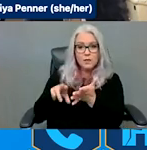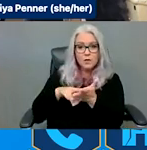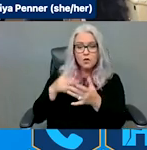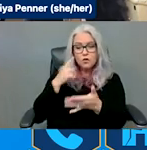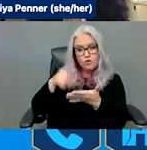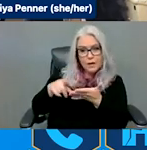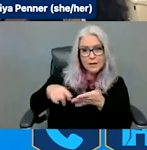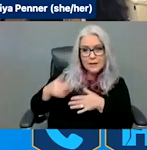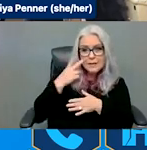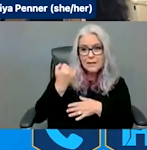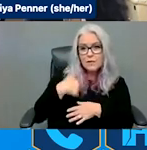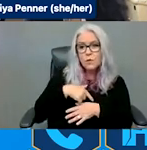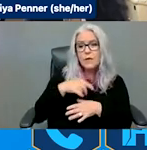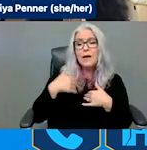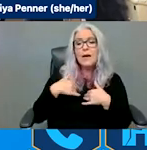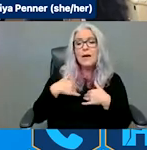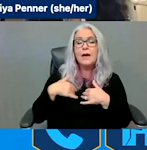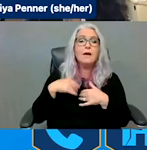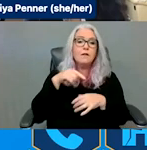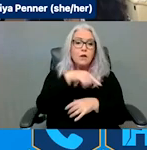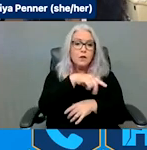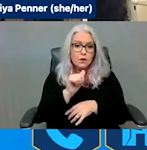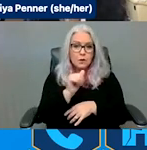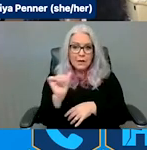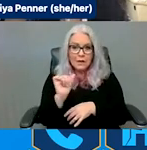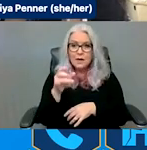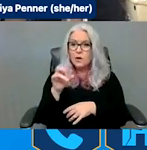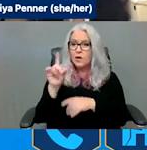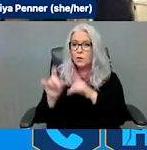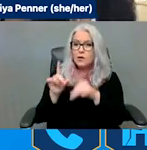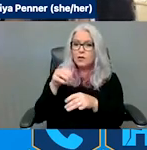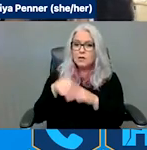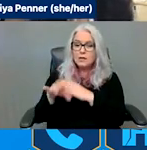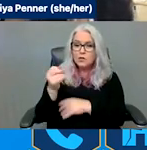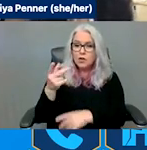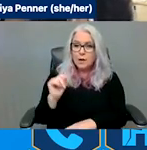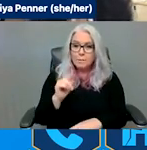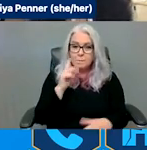box; do you see any, Priya? Priya: This is Priya. I do